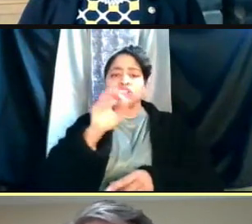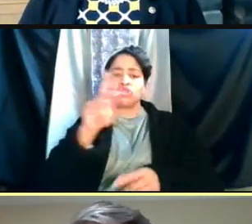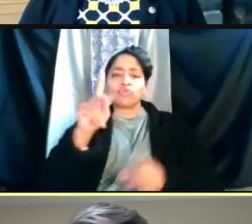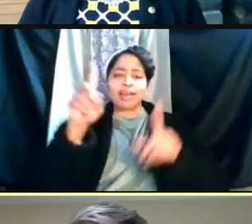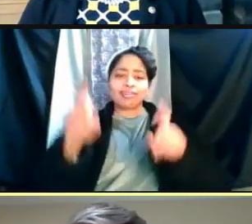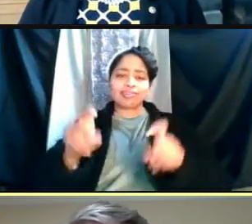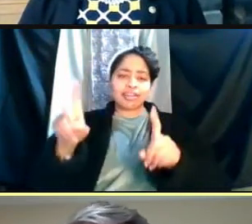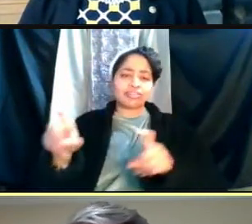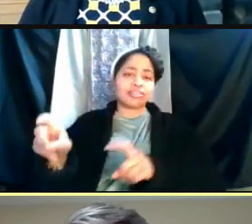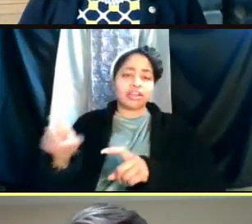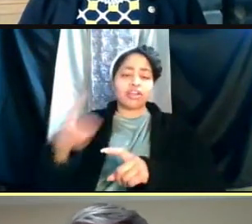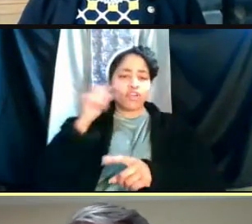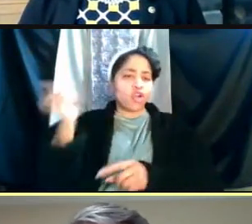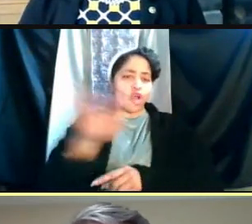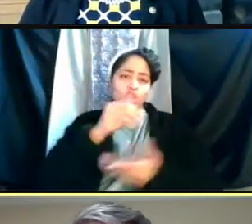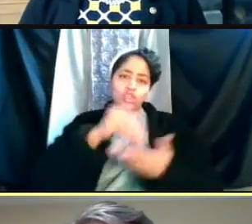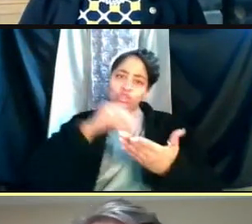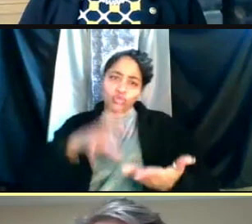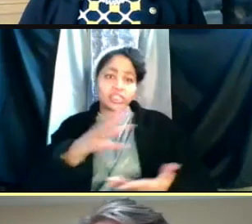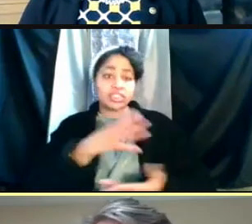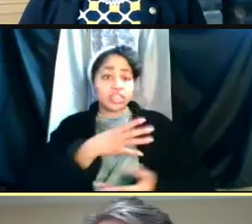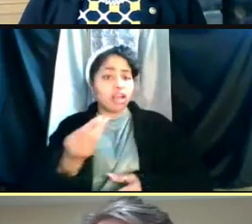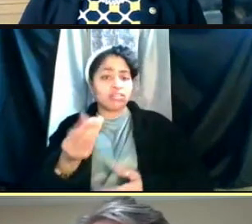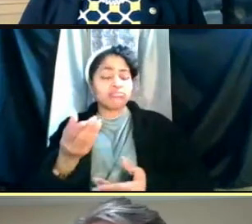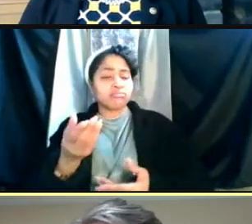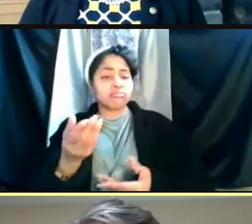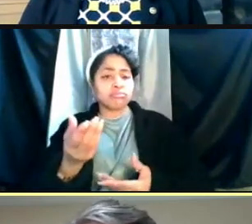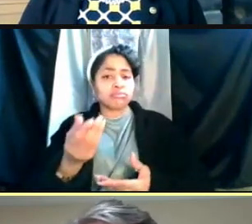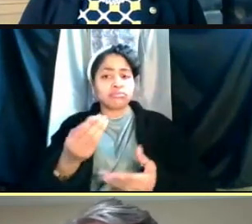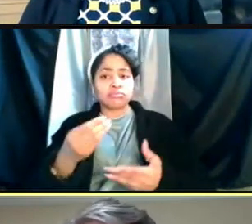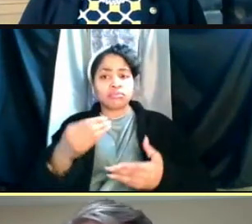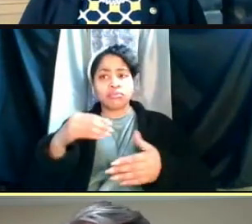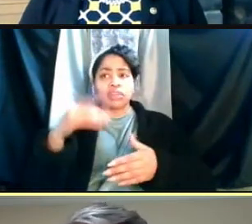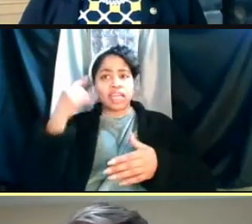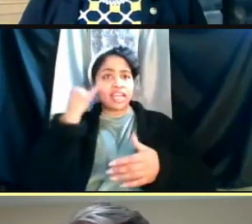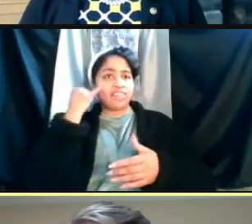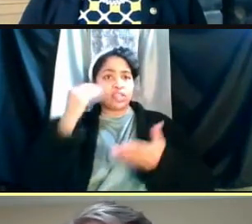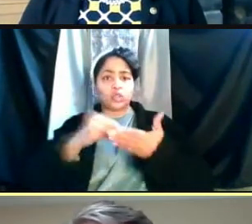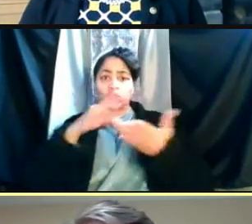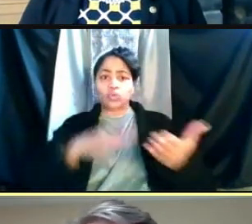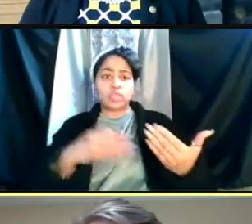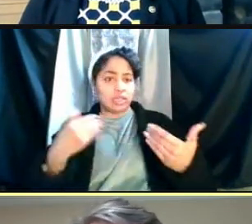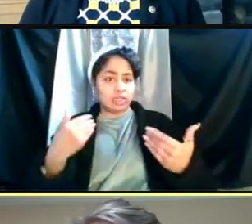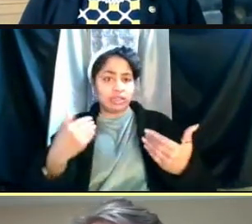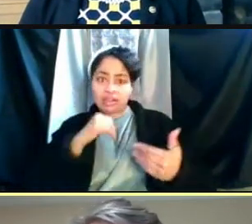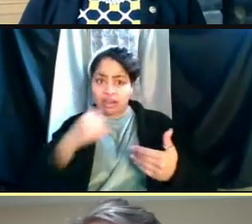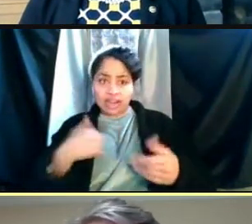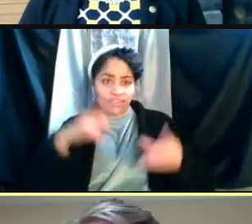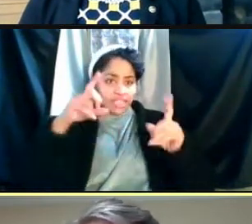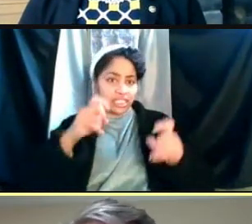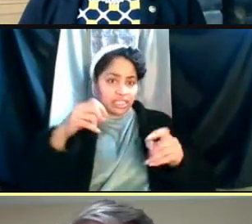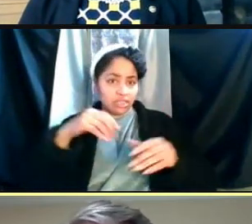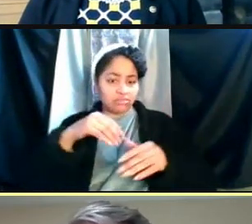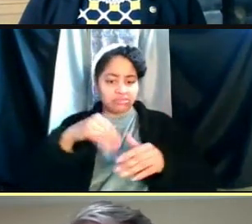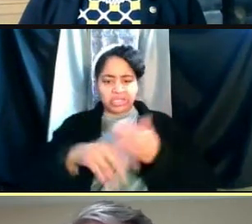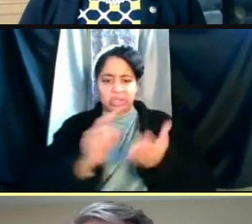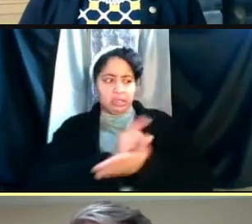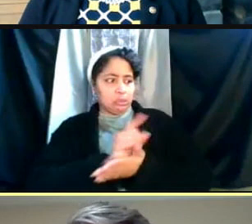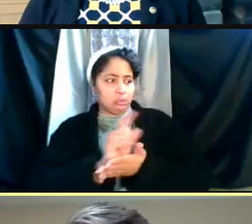for all students and if a student hasn't had a test within the last week that's gonna be displayed